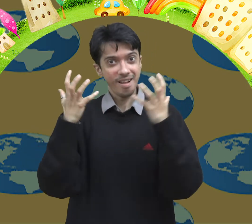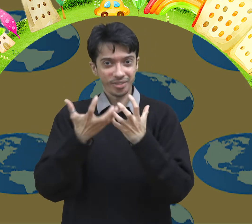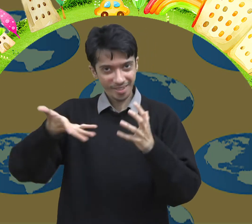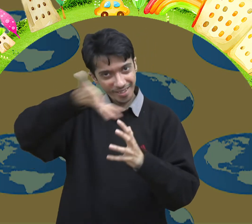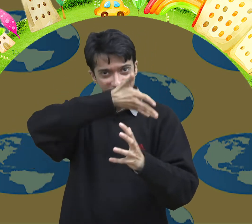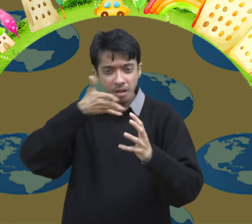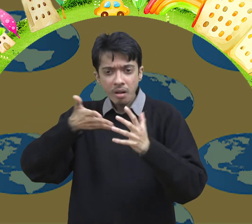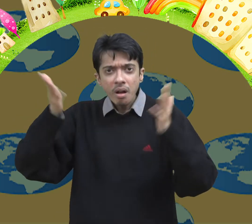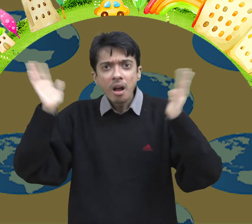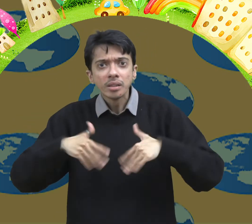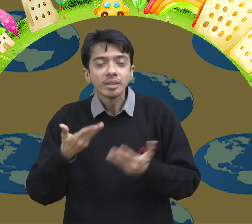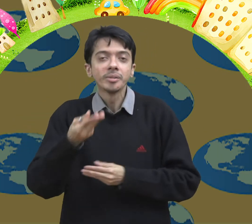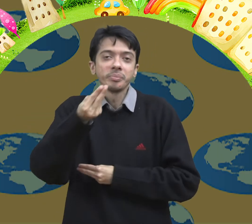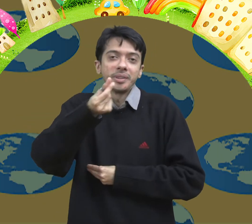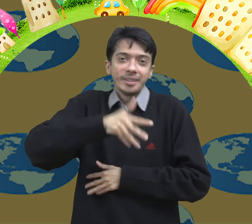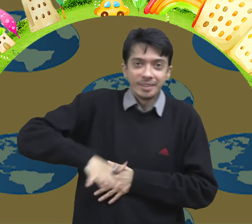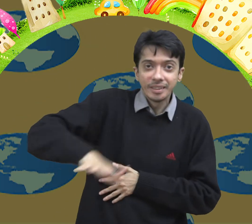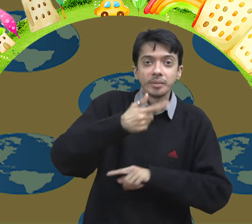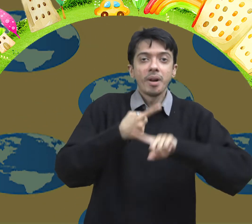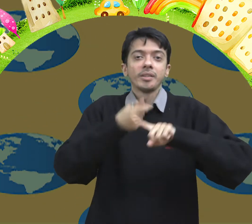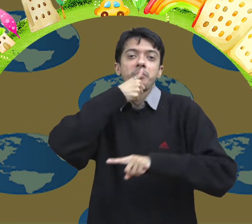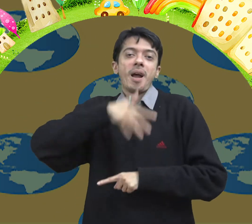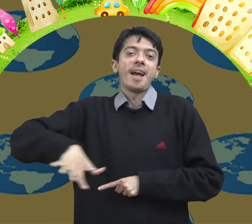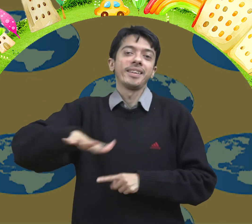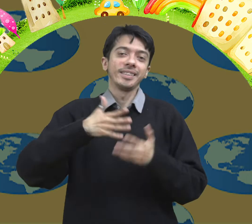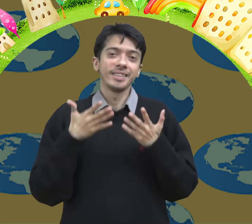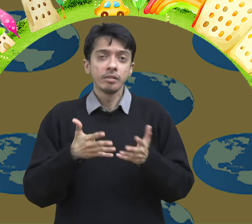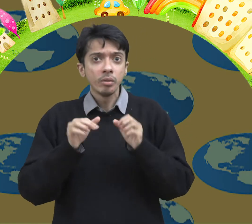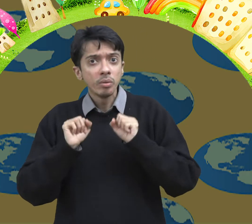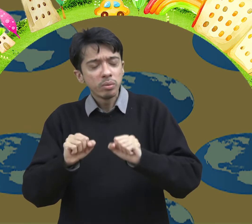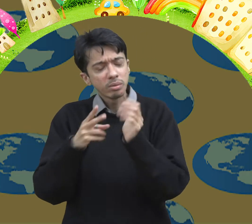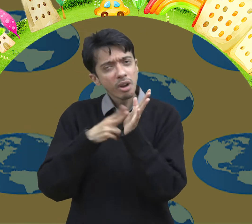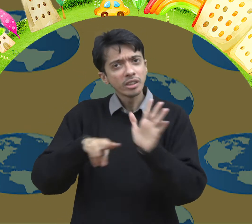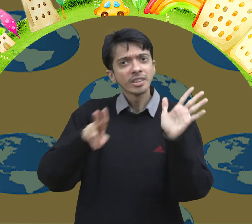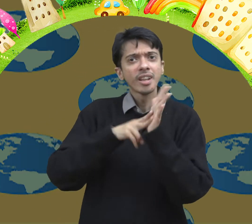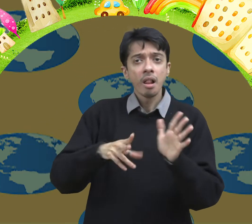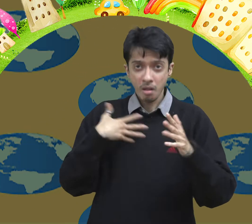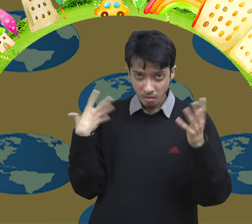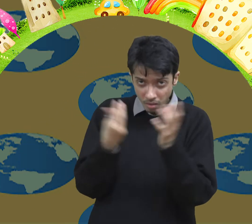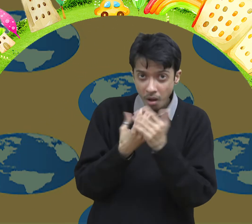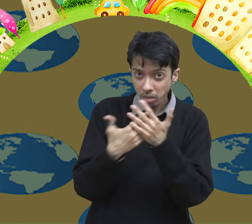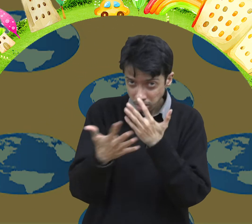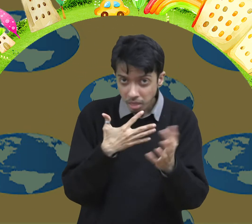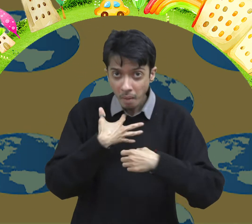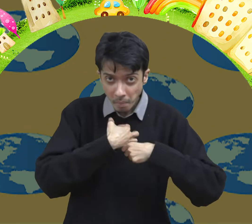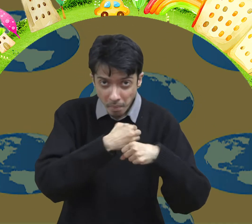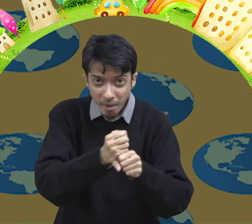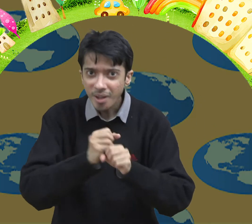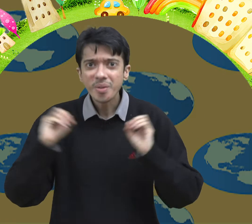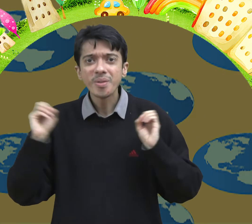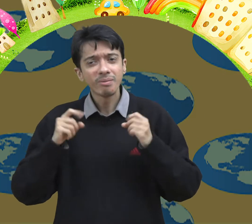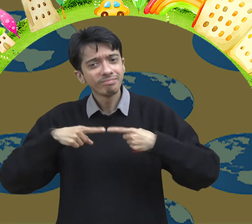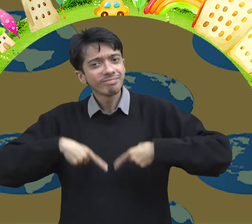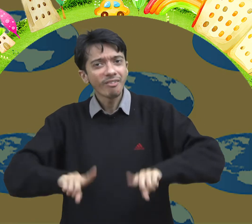The earth is made of land and water. They are natural not man-made.